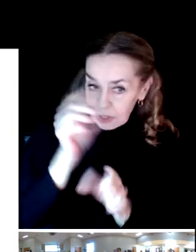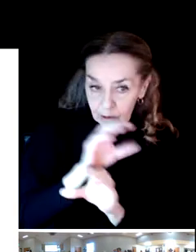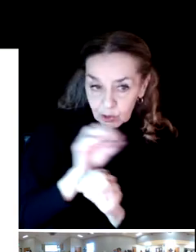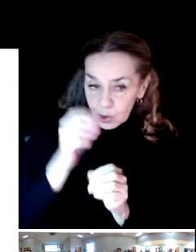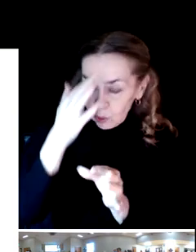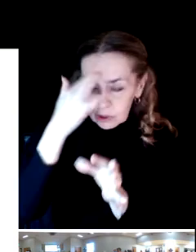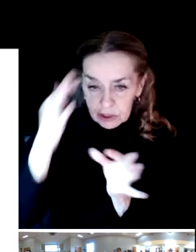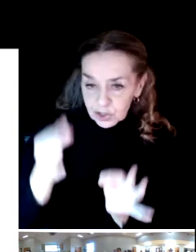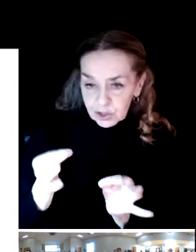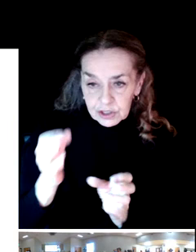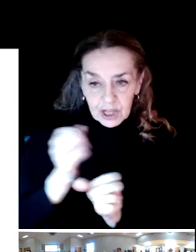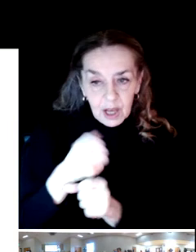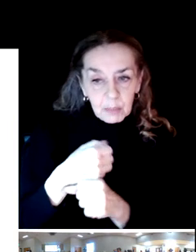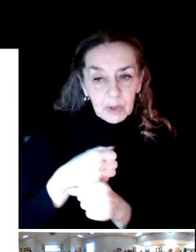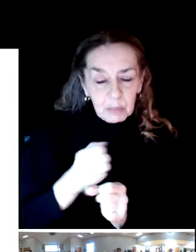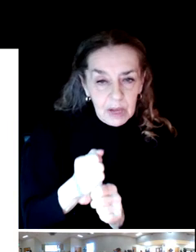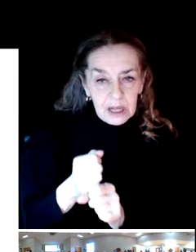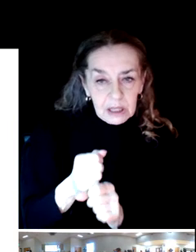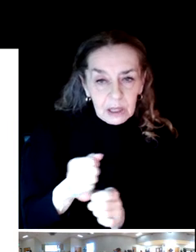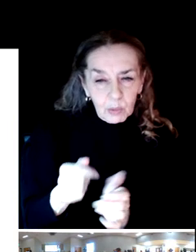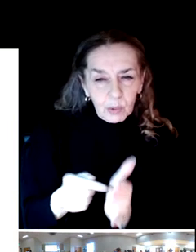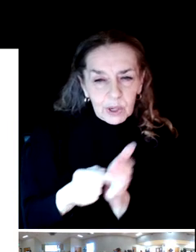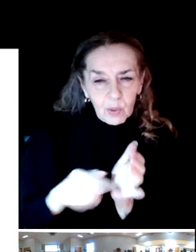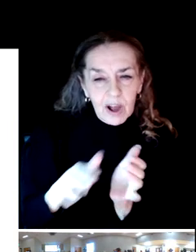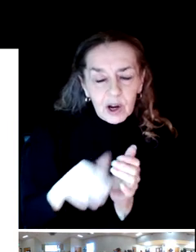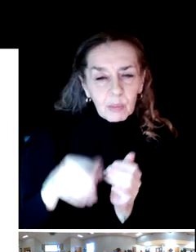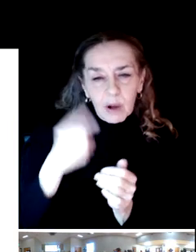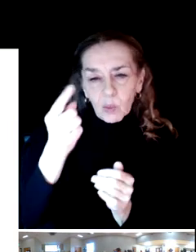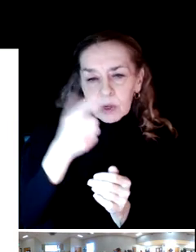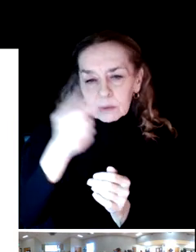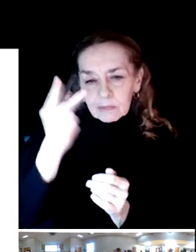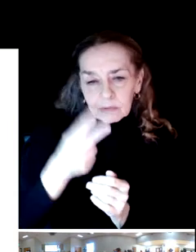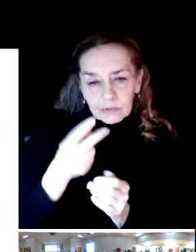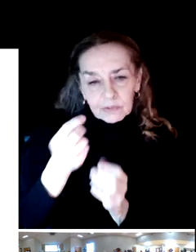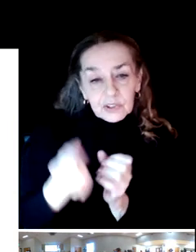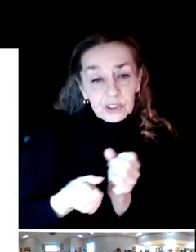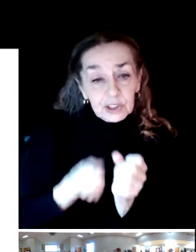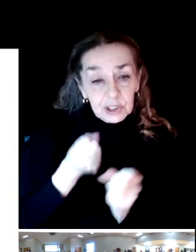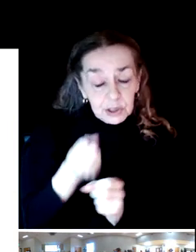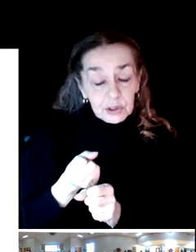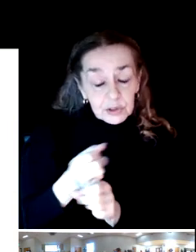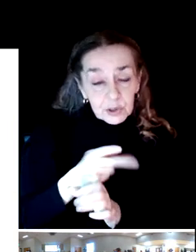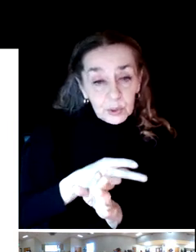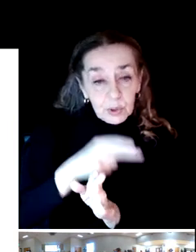It will take us about a year and a half to complete the project and the community engagement